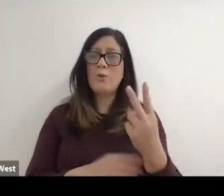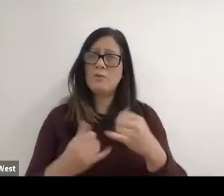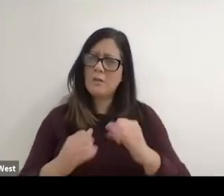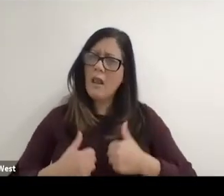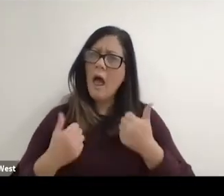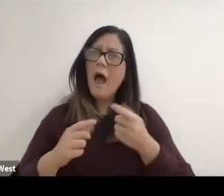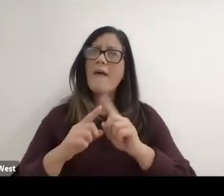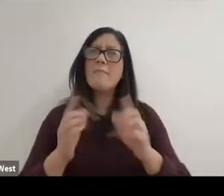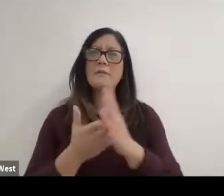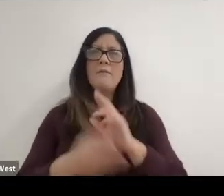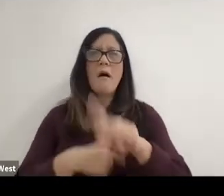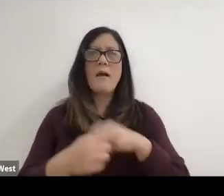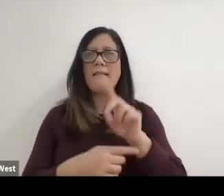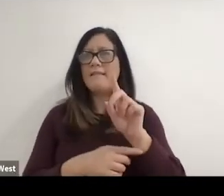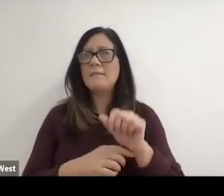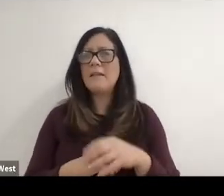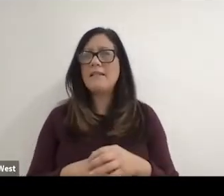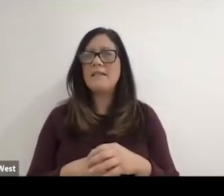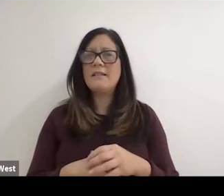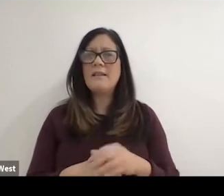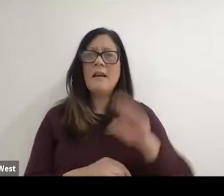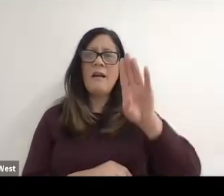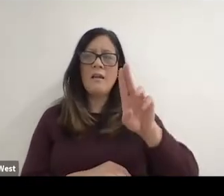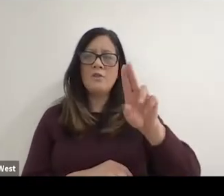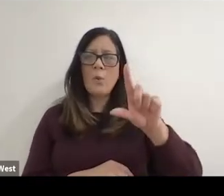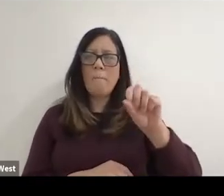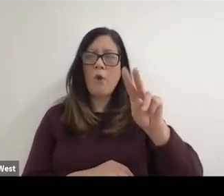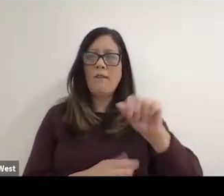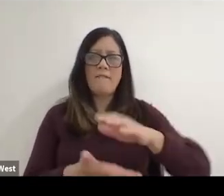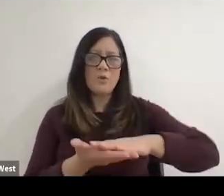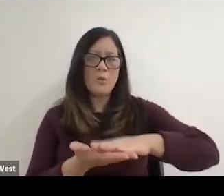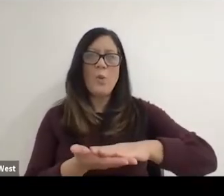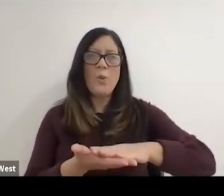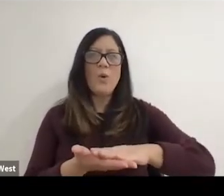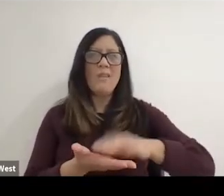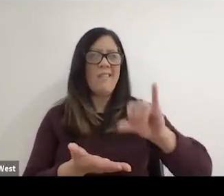But with some type of disability. So the Bulova school of watchmaking